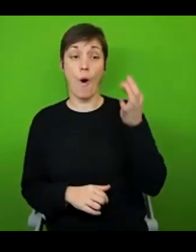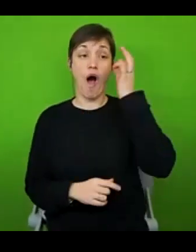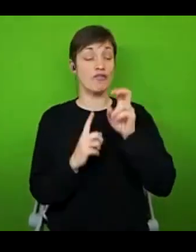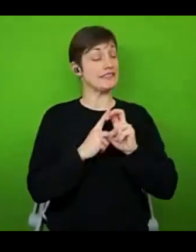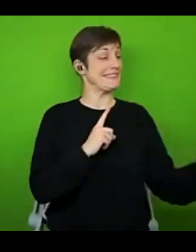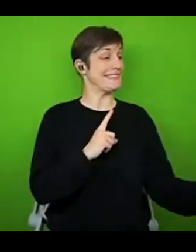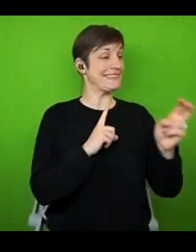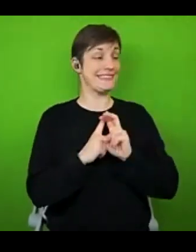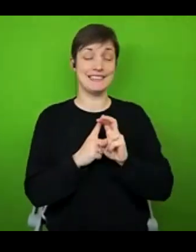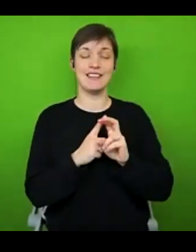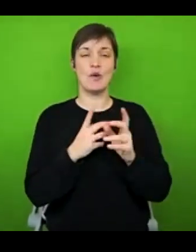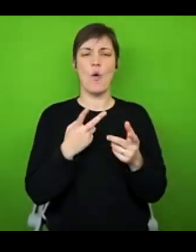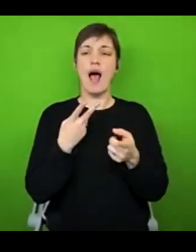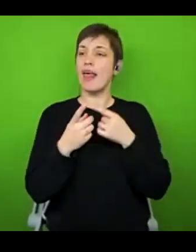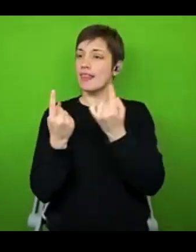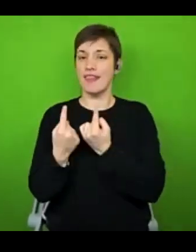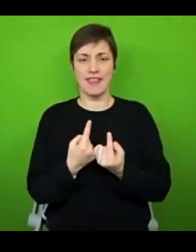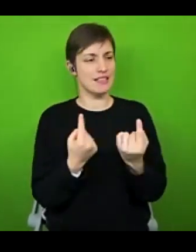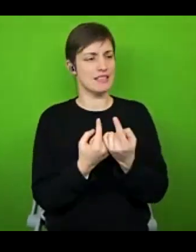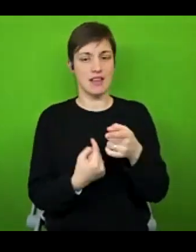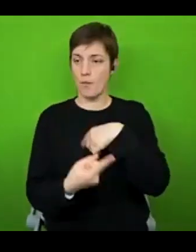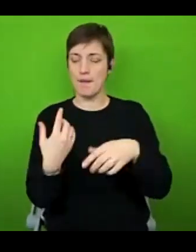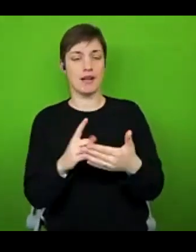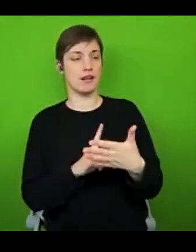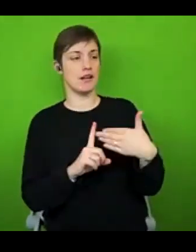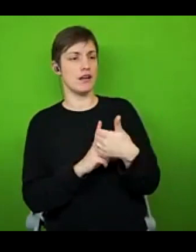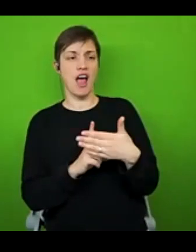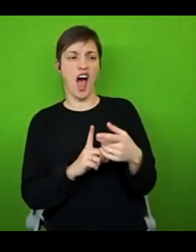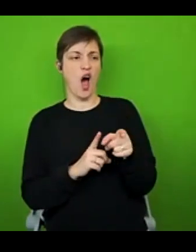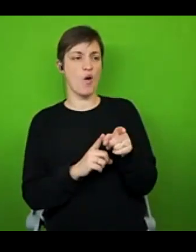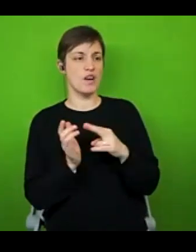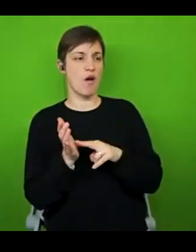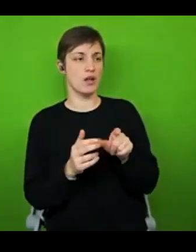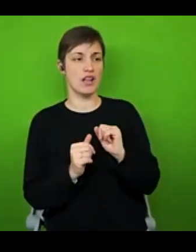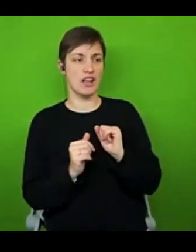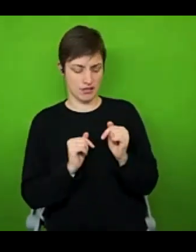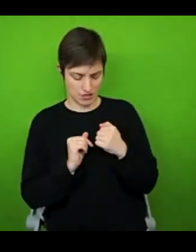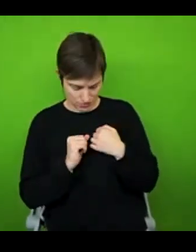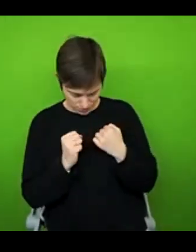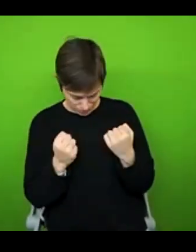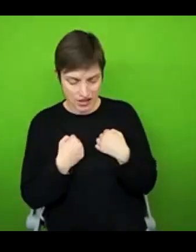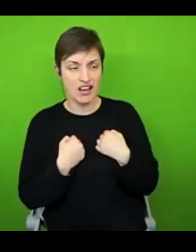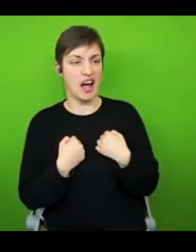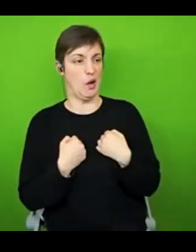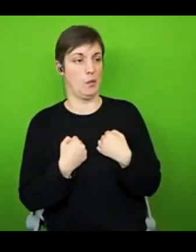I'm not doing any of these other things that we've been conditioned to see as the norm. And even if you're not working yourself, or you have